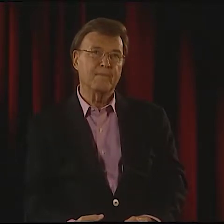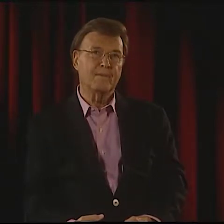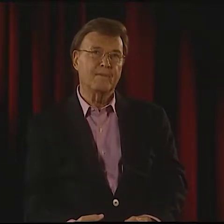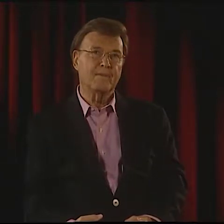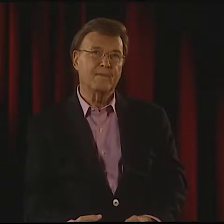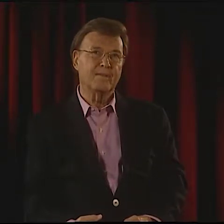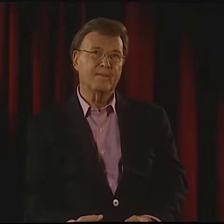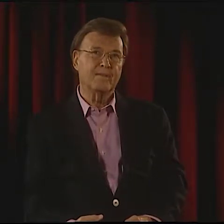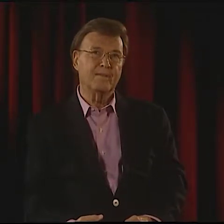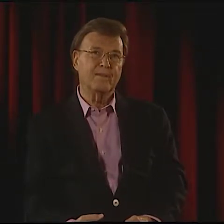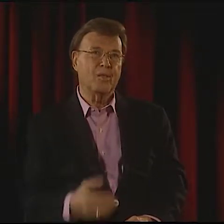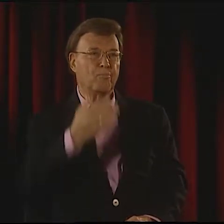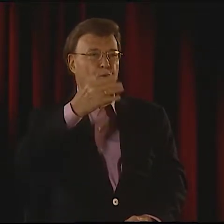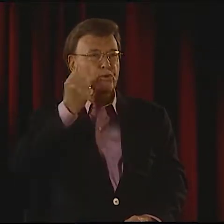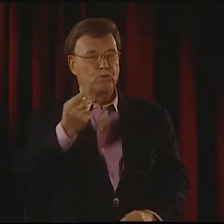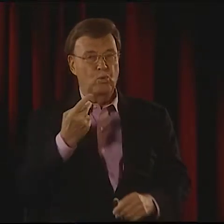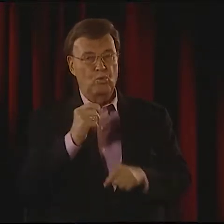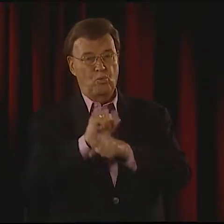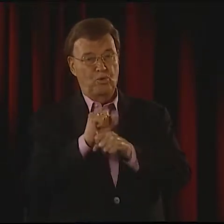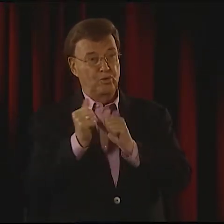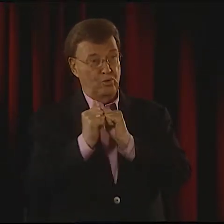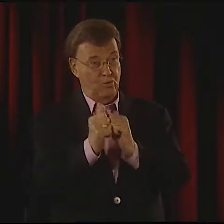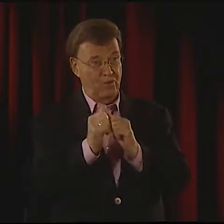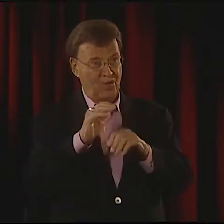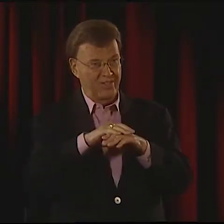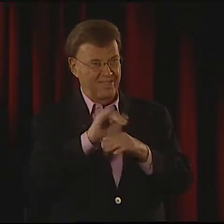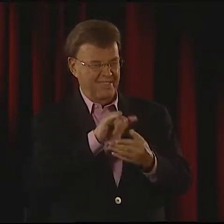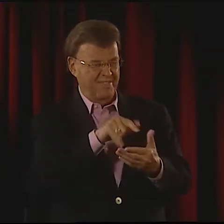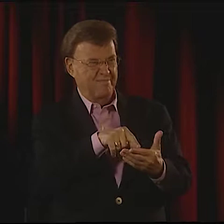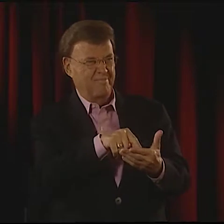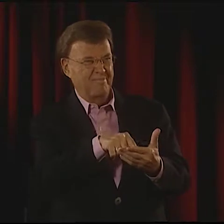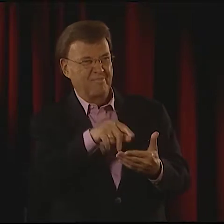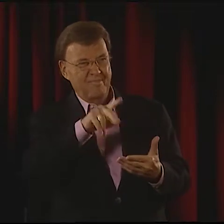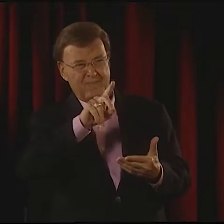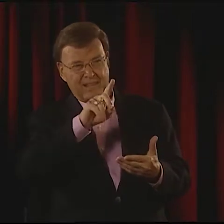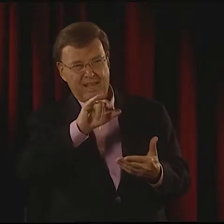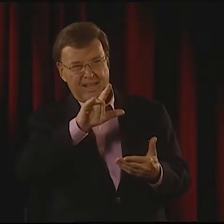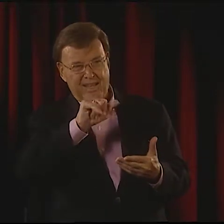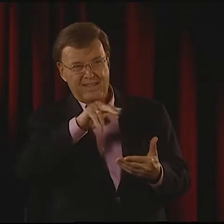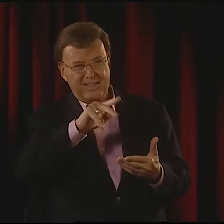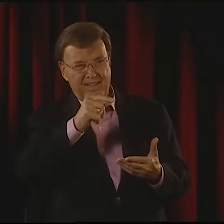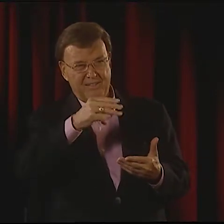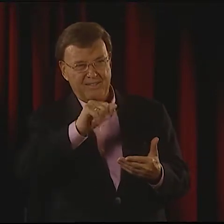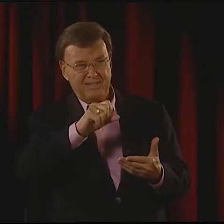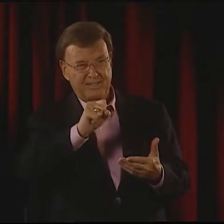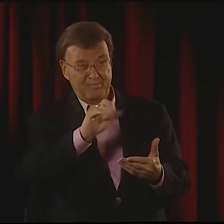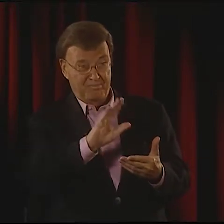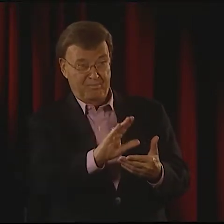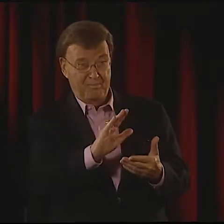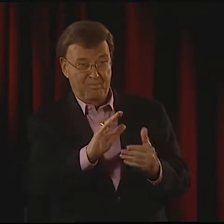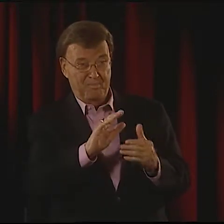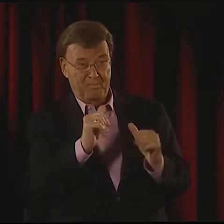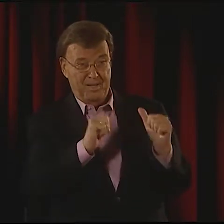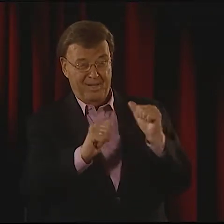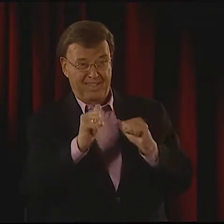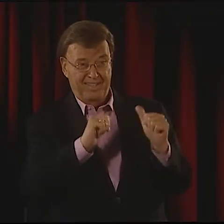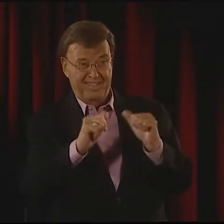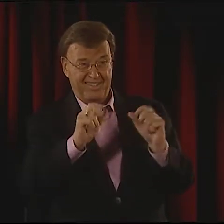BECAUSE WE WERE WORKING TOGETHER AT THAT TIME AND WE HAD STARTED WITH THIS DYLAN THOMAS PROJECT THAT I MENTIONED BEFORE, "UNDER MILK WOOD,"